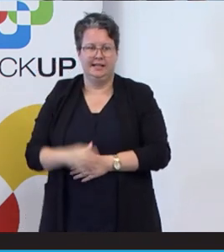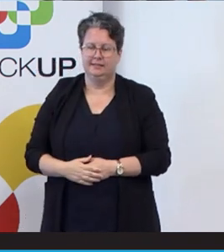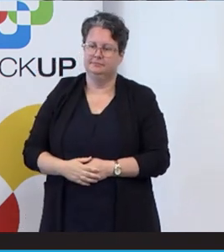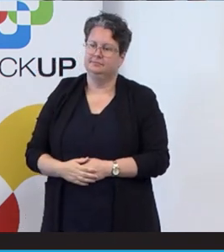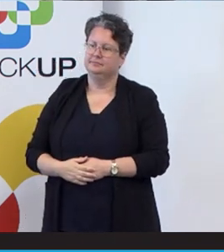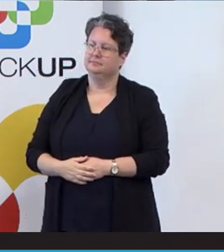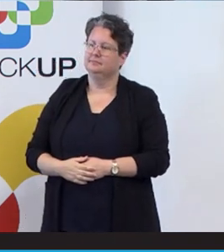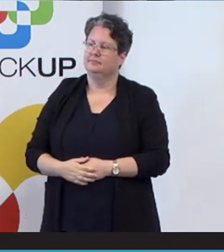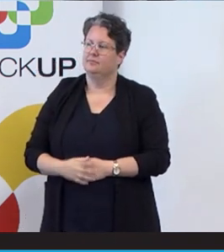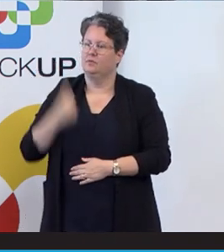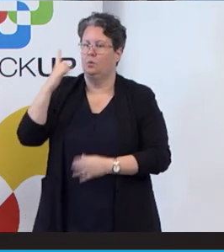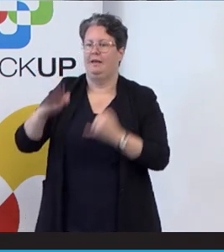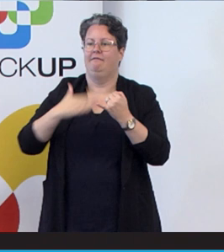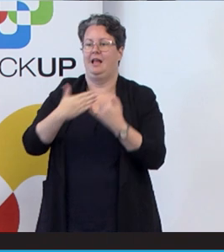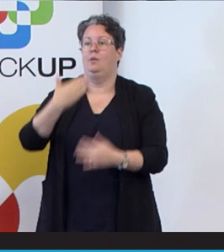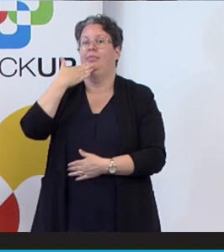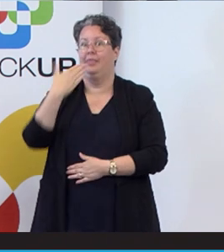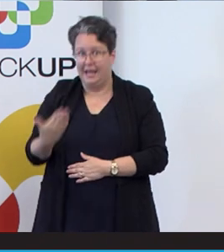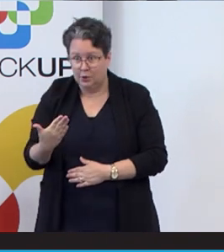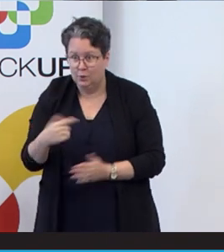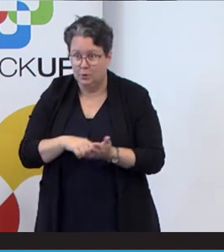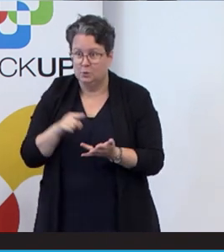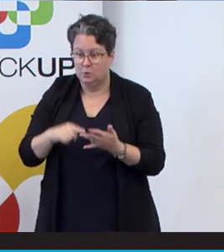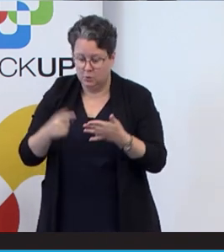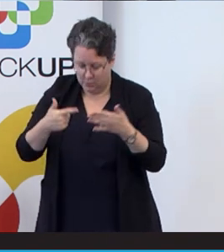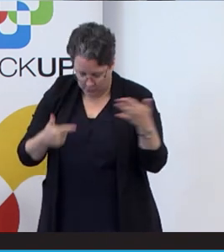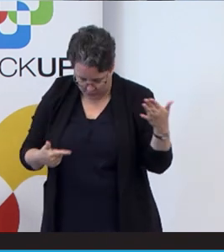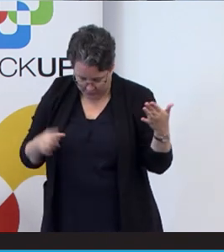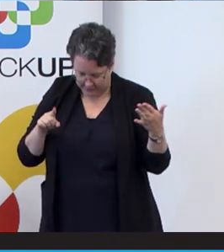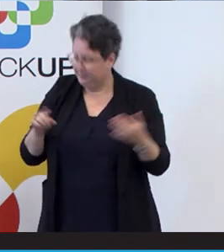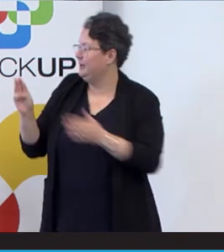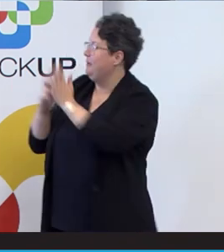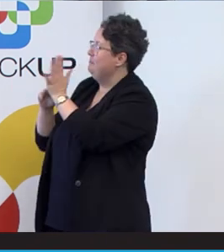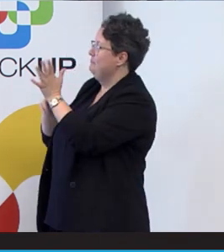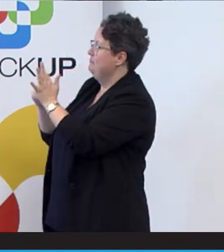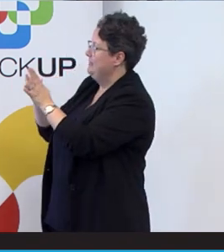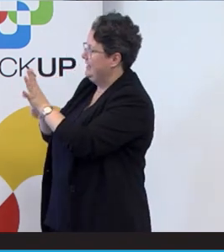a final thank you to. I've got the list here, to Mandy, to Emma,